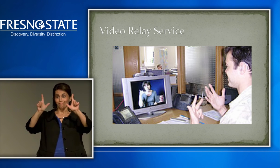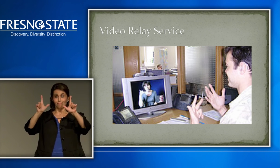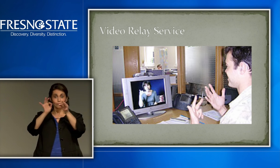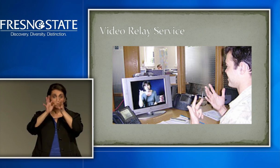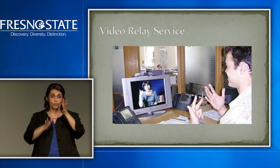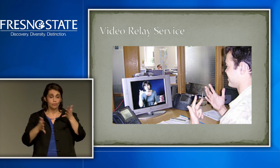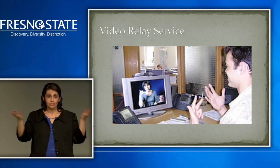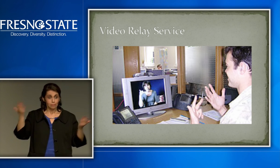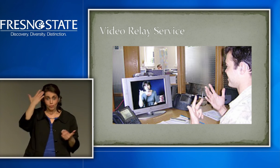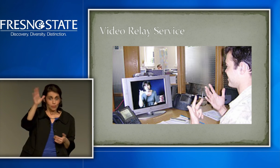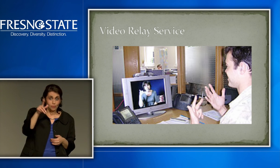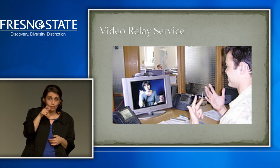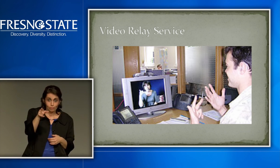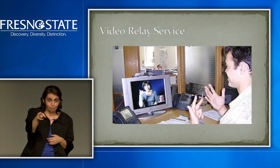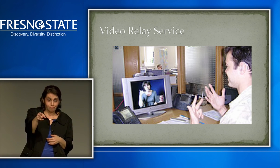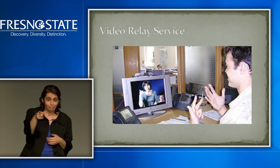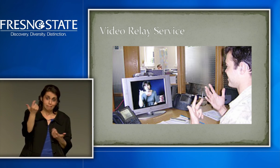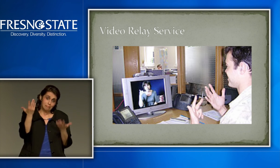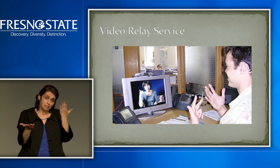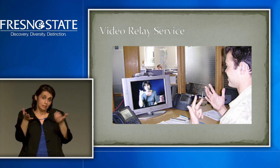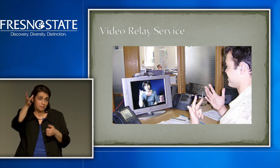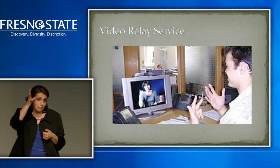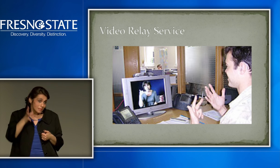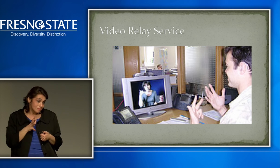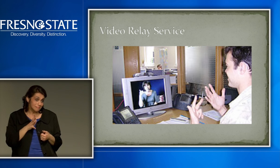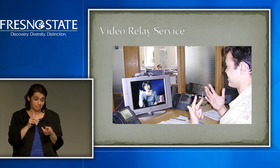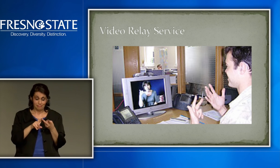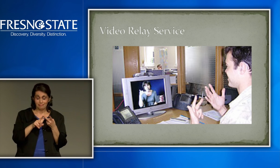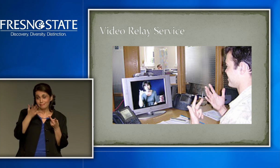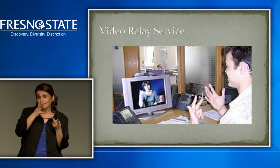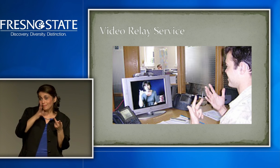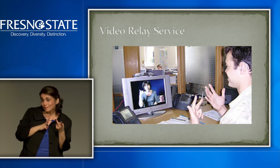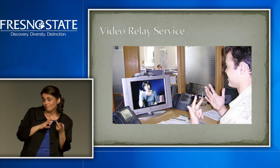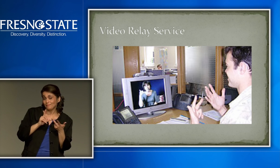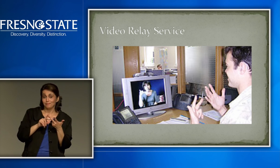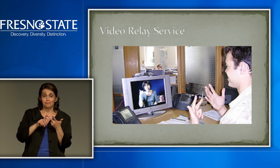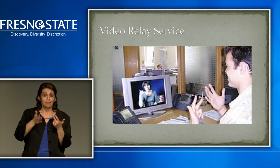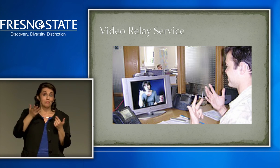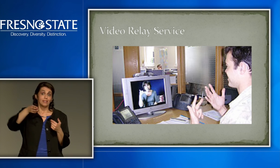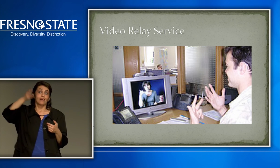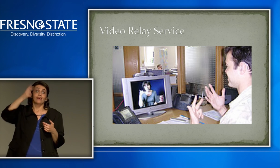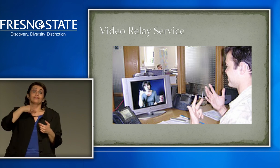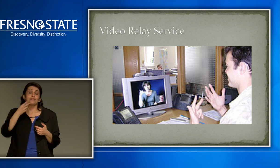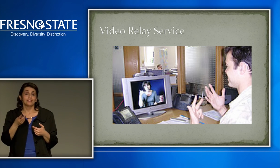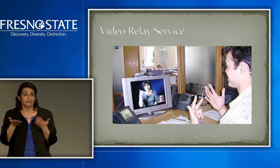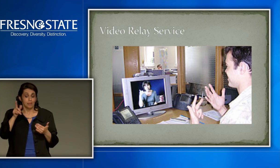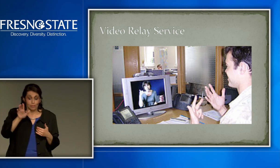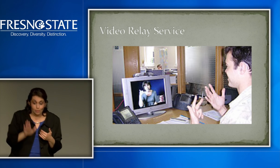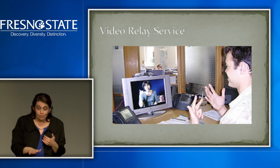we're doing tonight, but the interpreter is on a screen. Now, the interpreter that I get on screen could male, could be female.